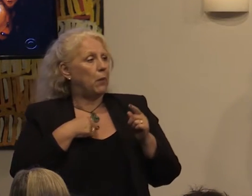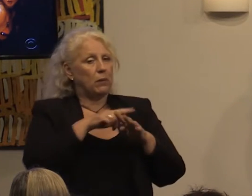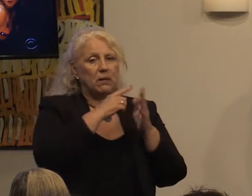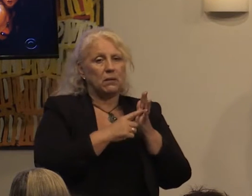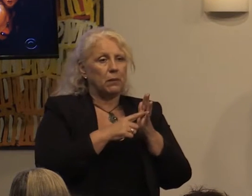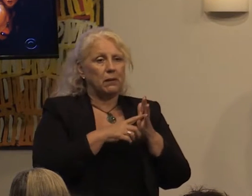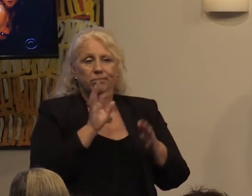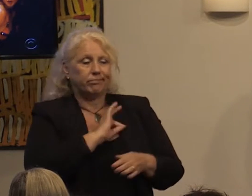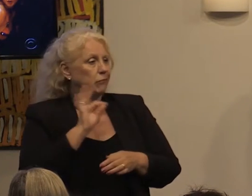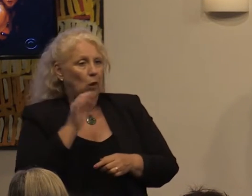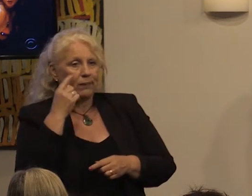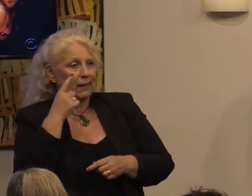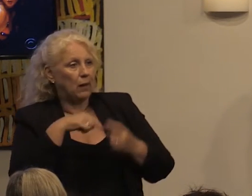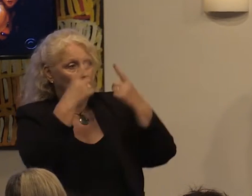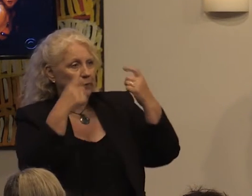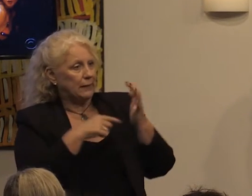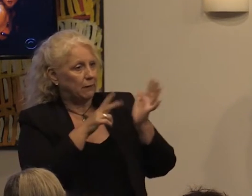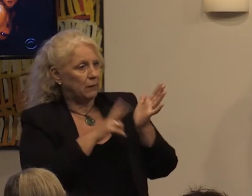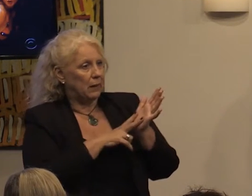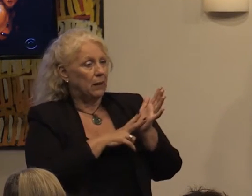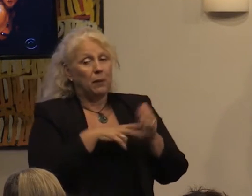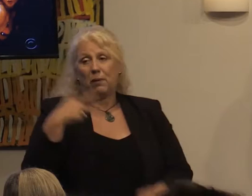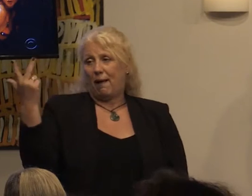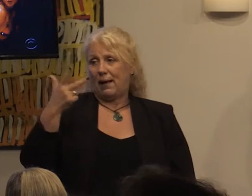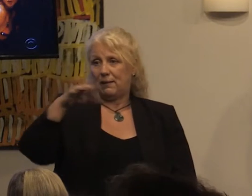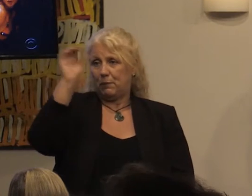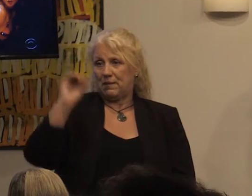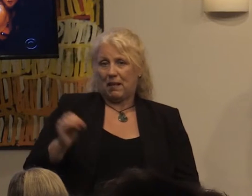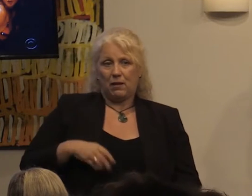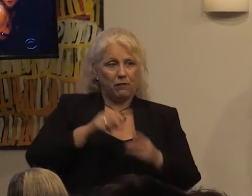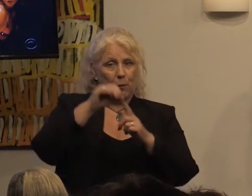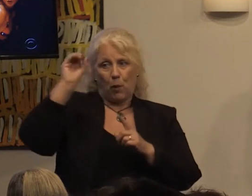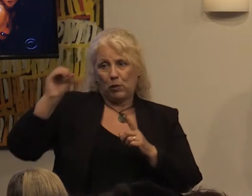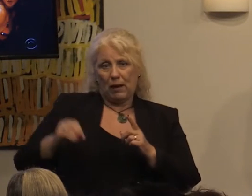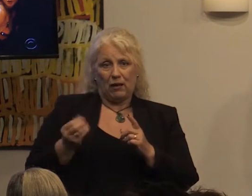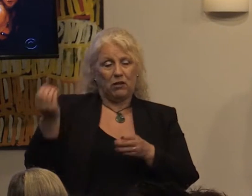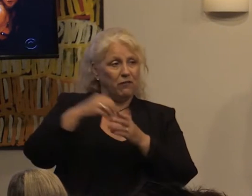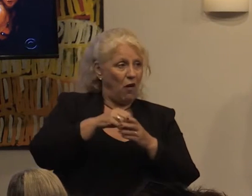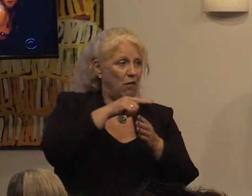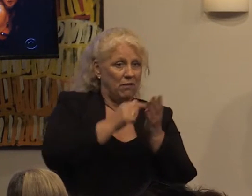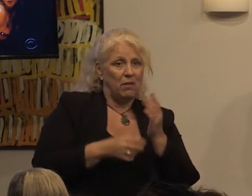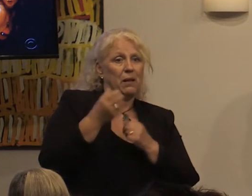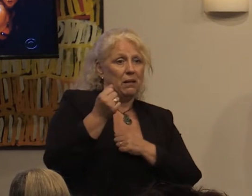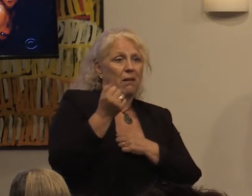television and yet are in 18% of our population. As a country i hope we stand